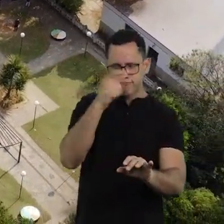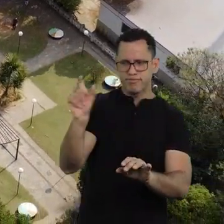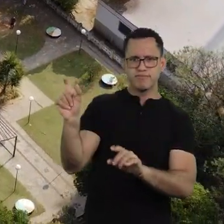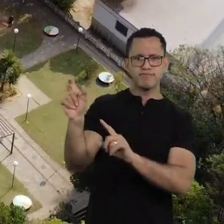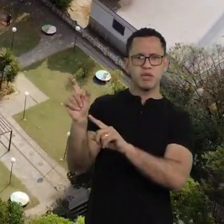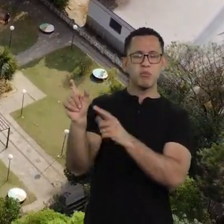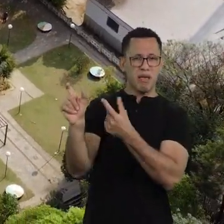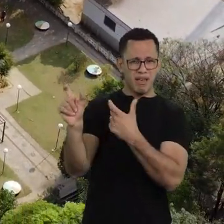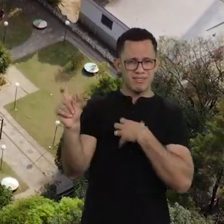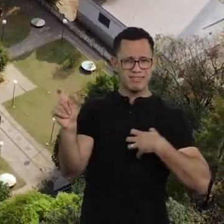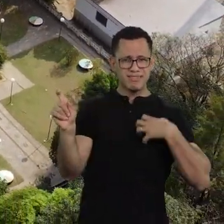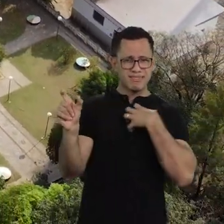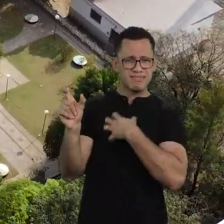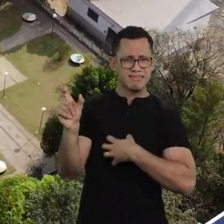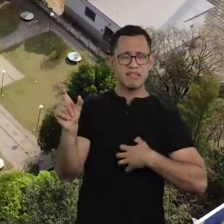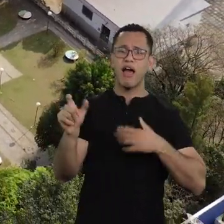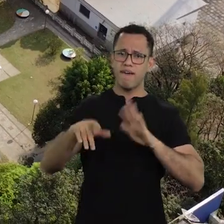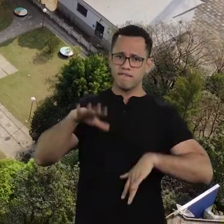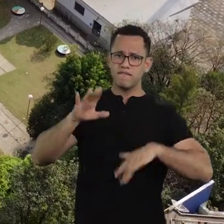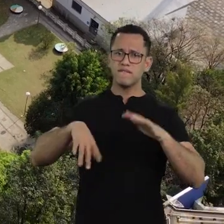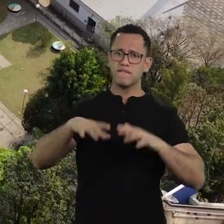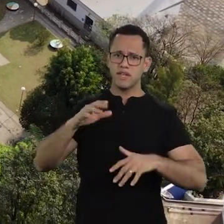from this conscious, because it is distressing.